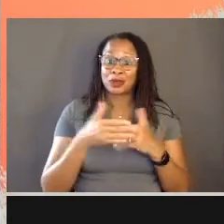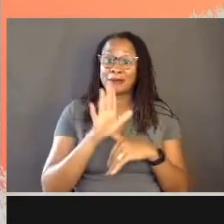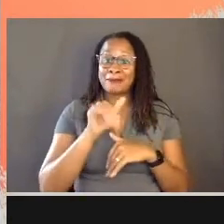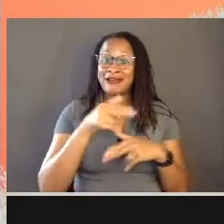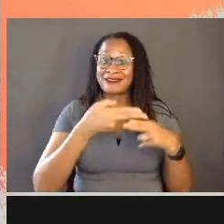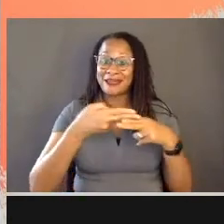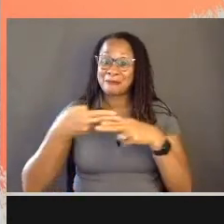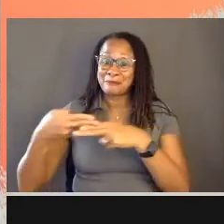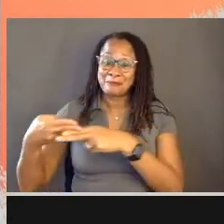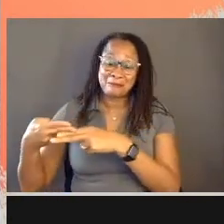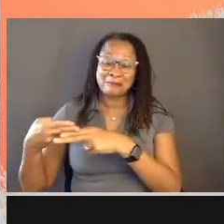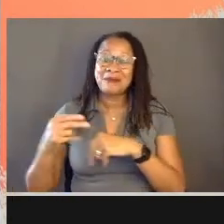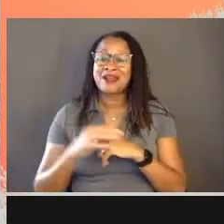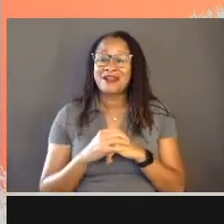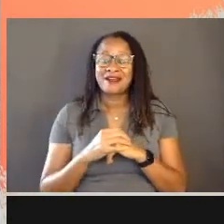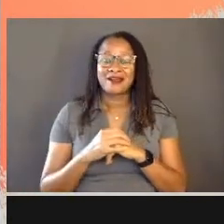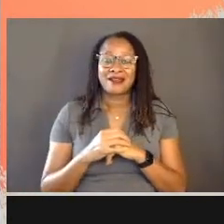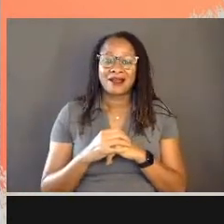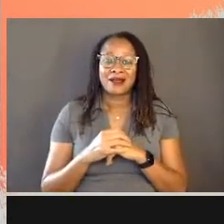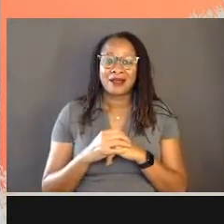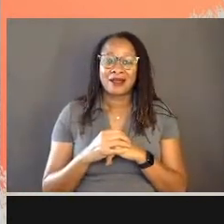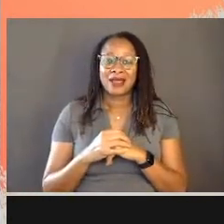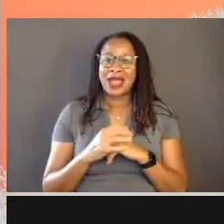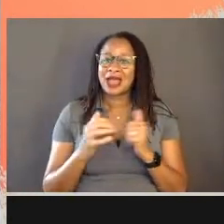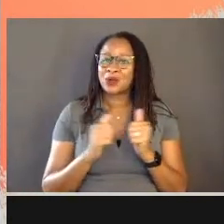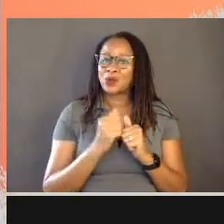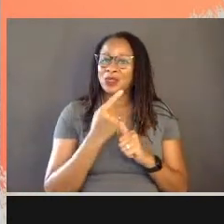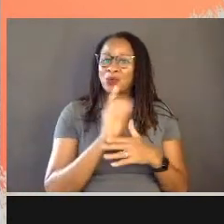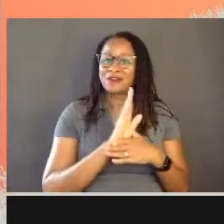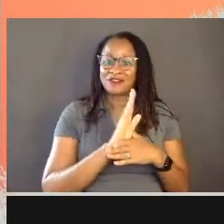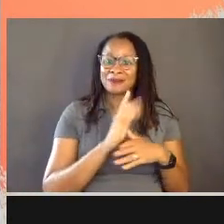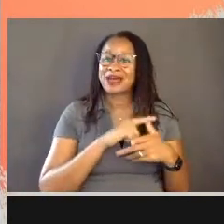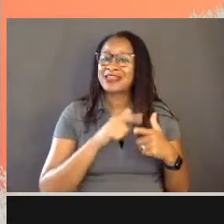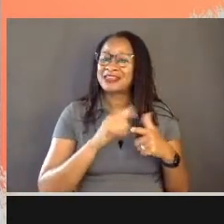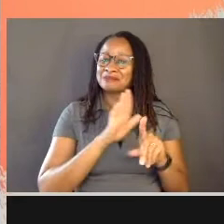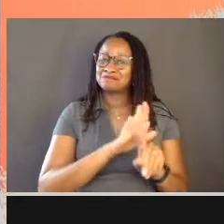and with one film and then they can share to own description